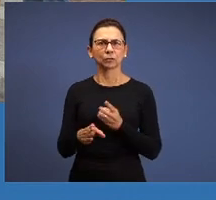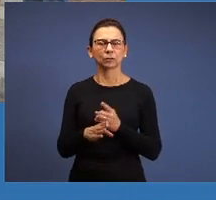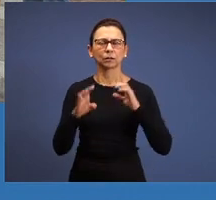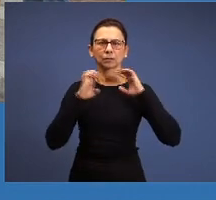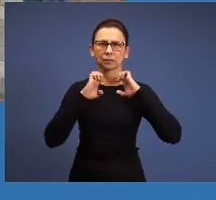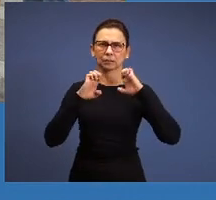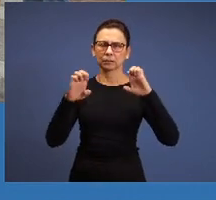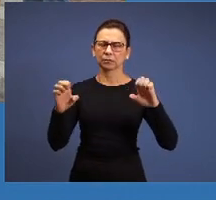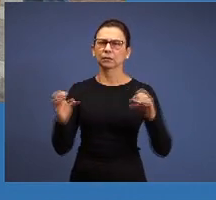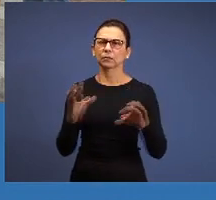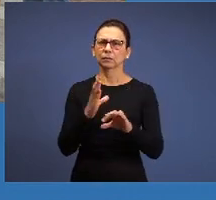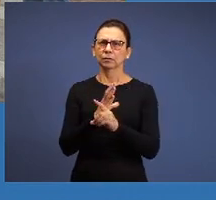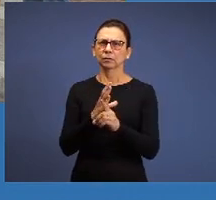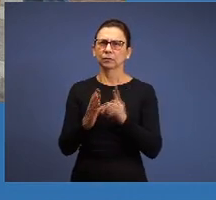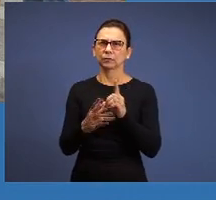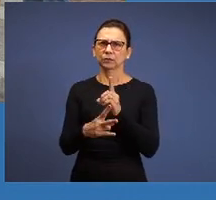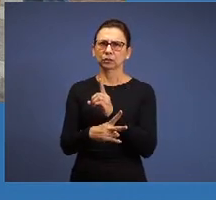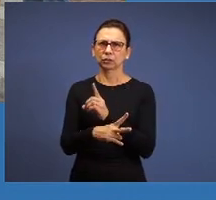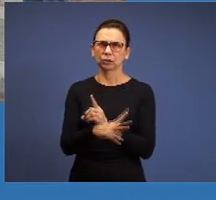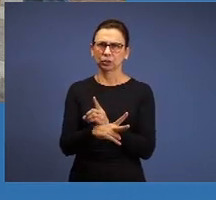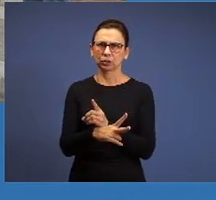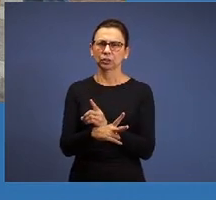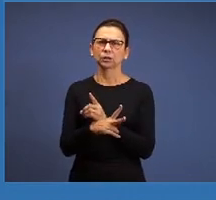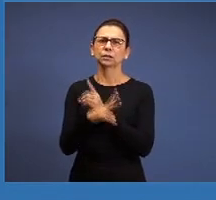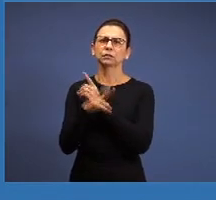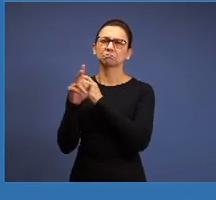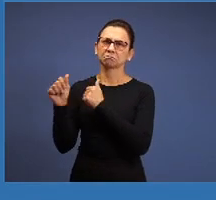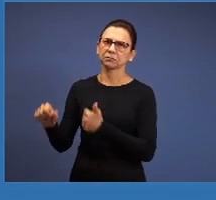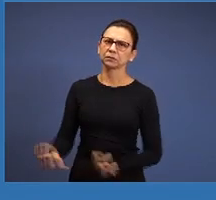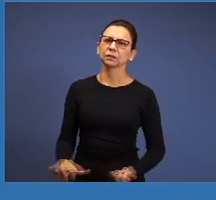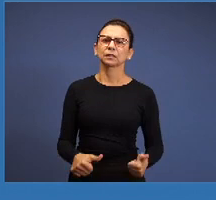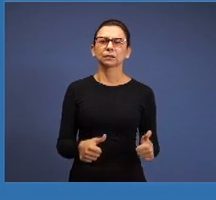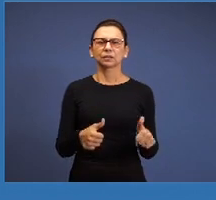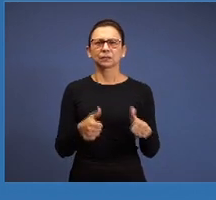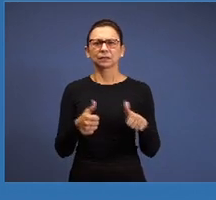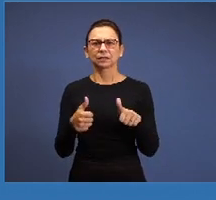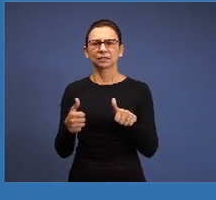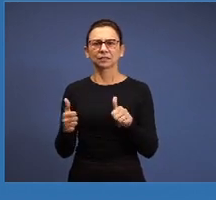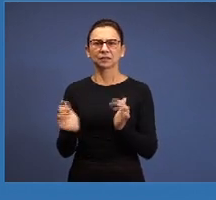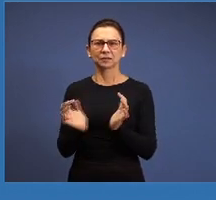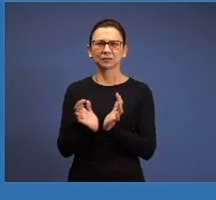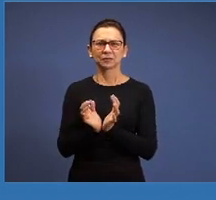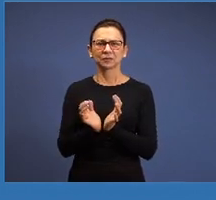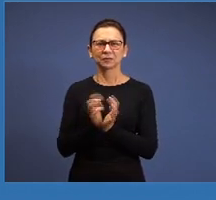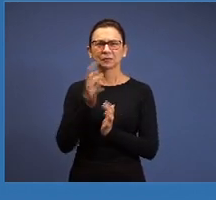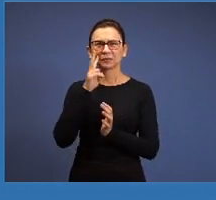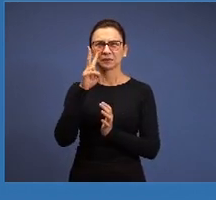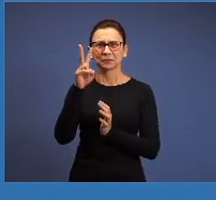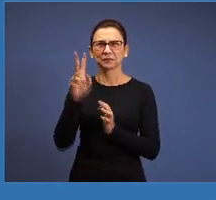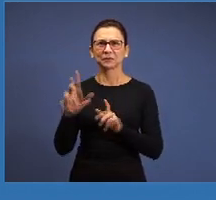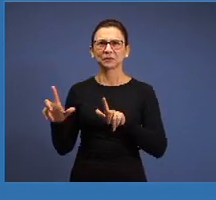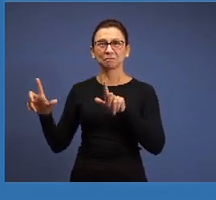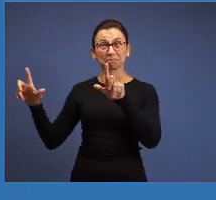vigils and baptisms, a group of brethren is there, the brethren can see the baptism in Colombia,